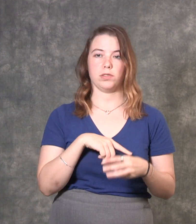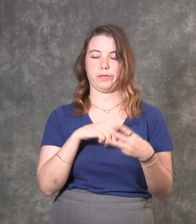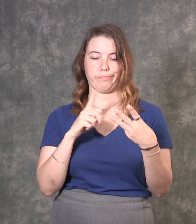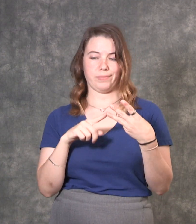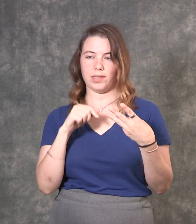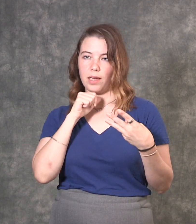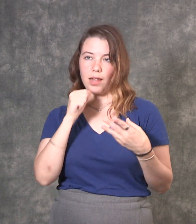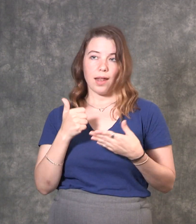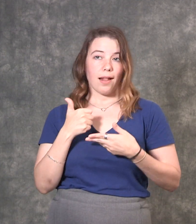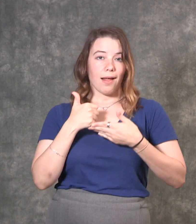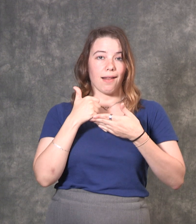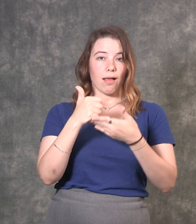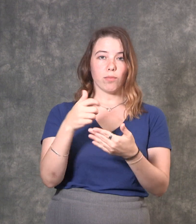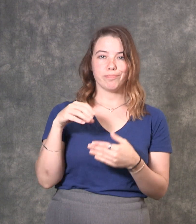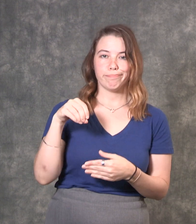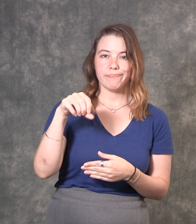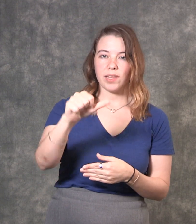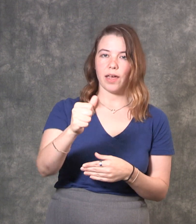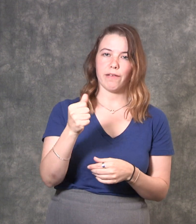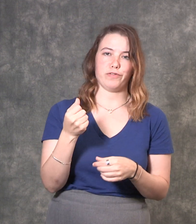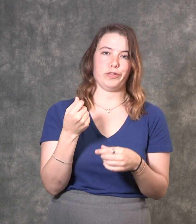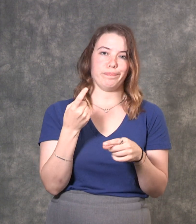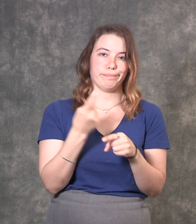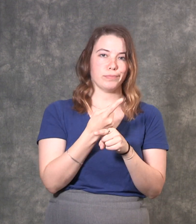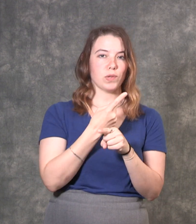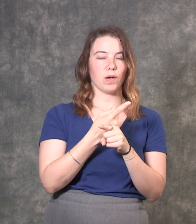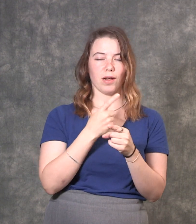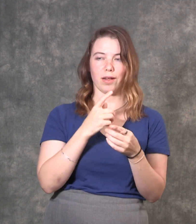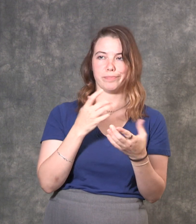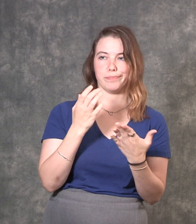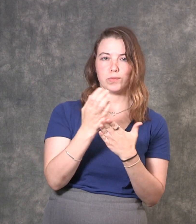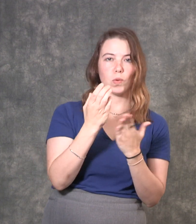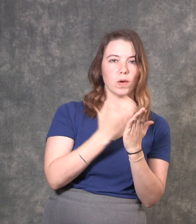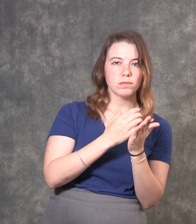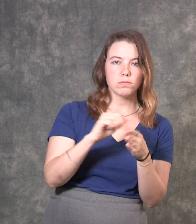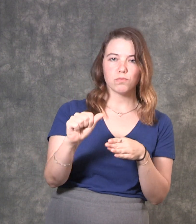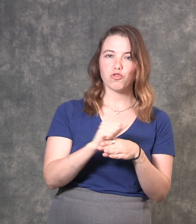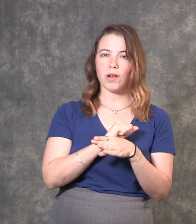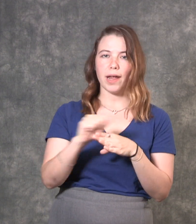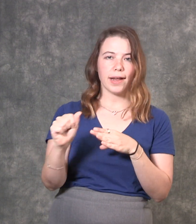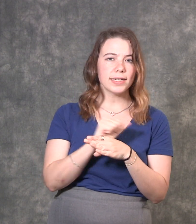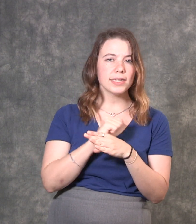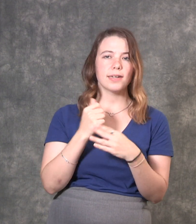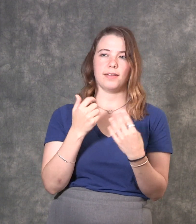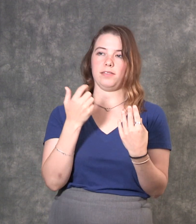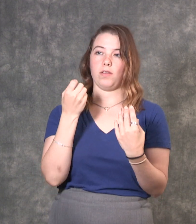eligibility, inappropriate goals, not helping pay for necessary courses or